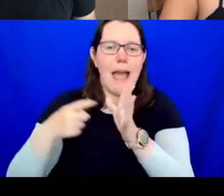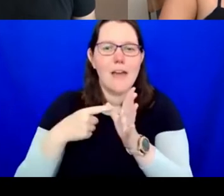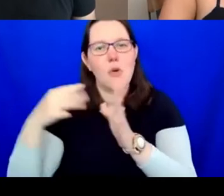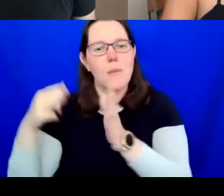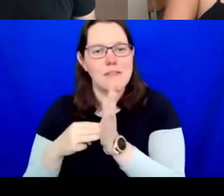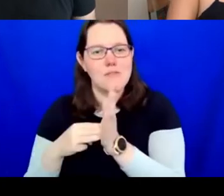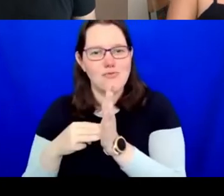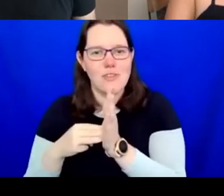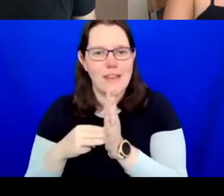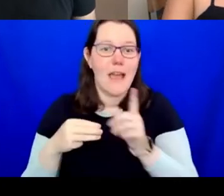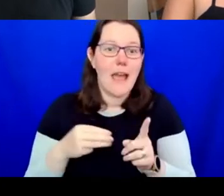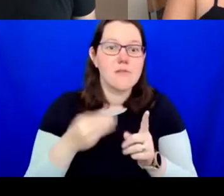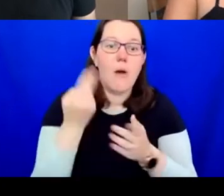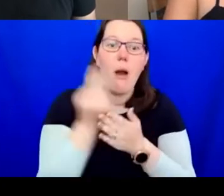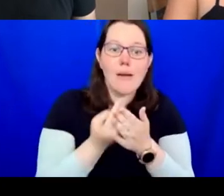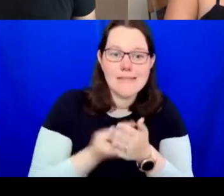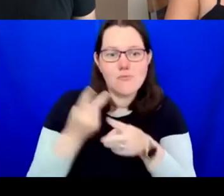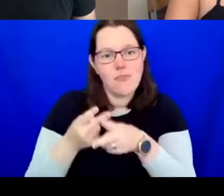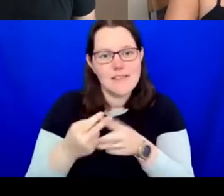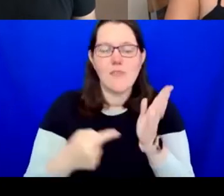But first, a brief context and some housekeeping.